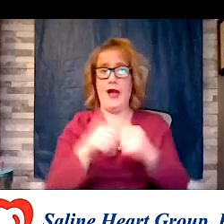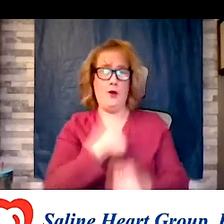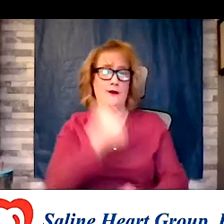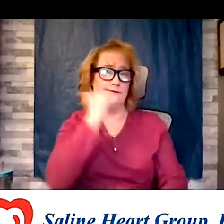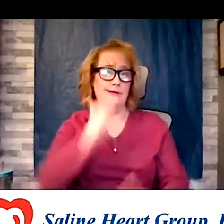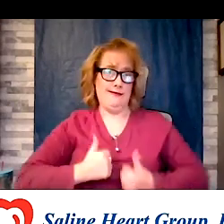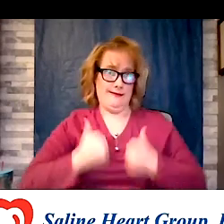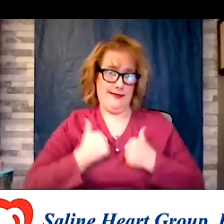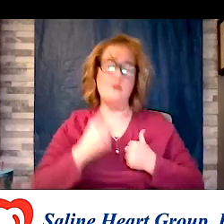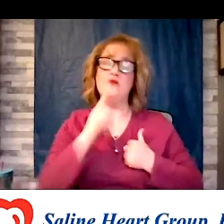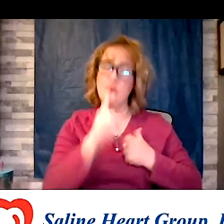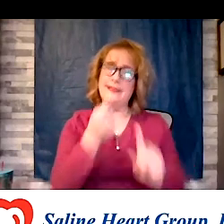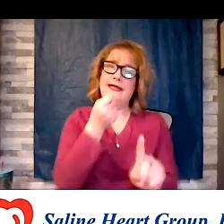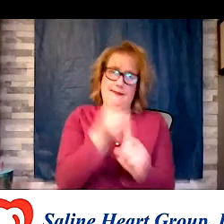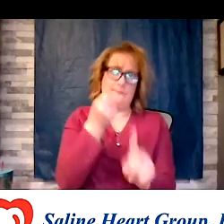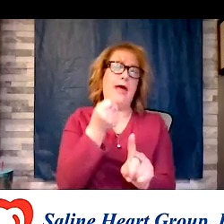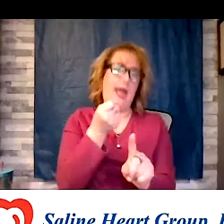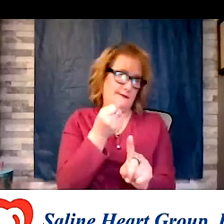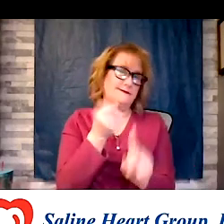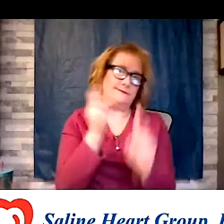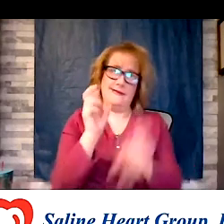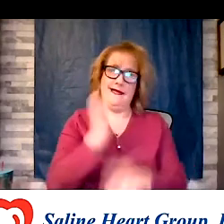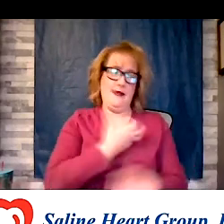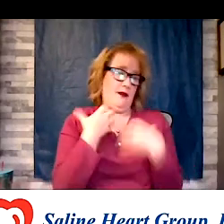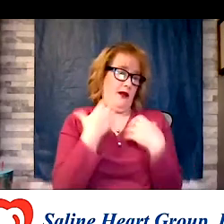our health overall. Again,